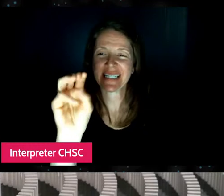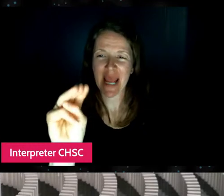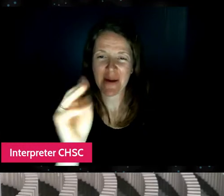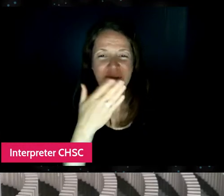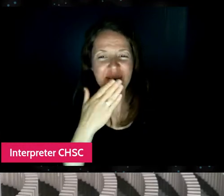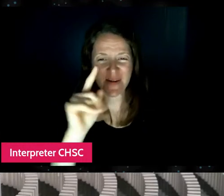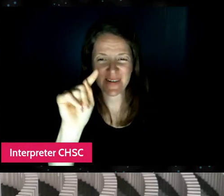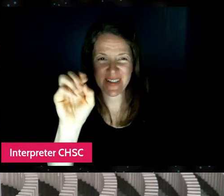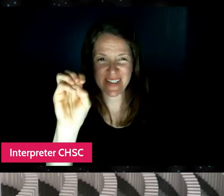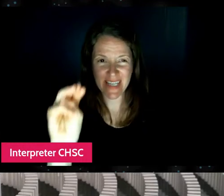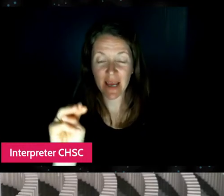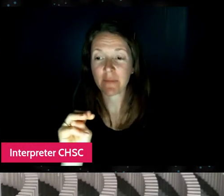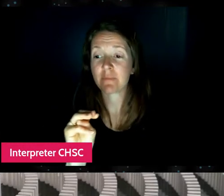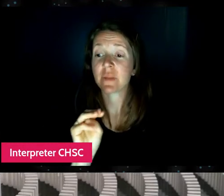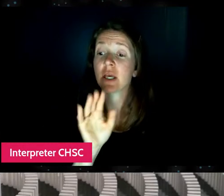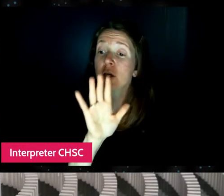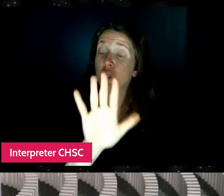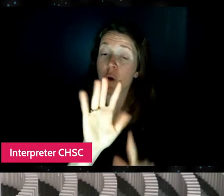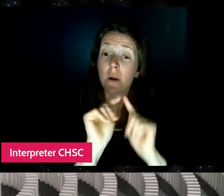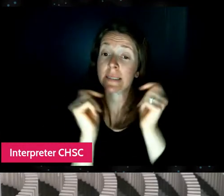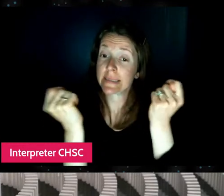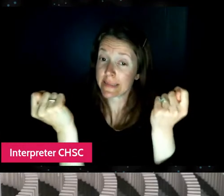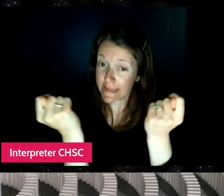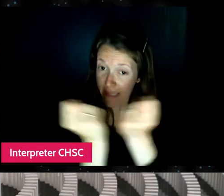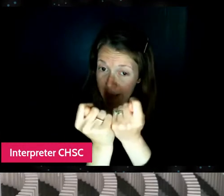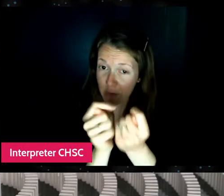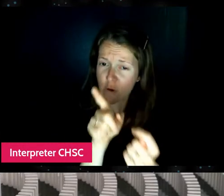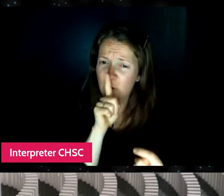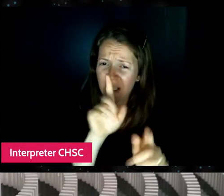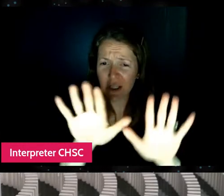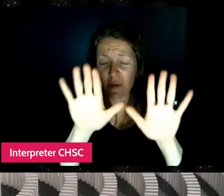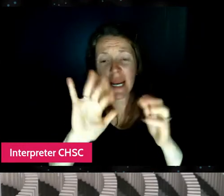The question is your team was really great. How do you choose who you work with?